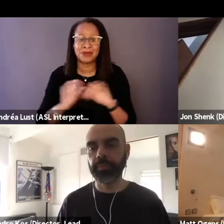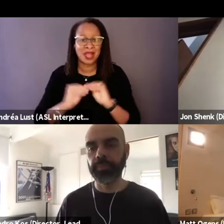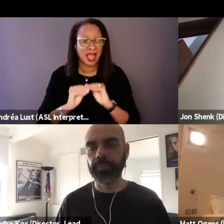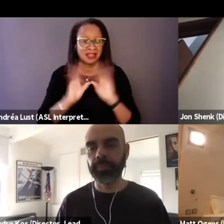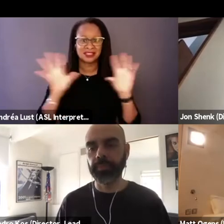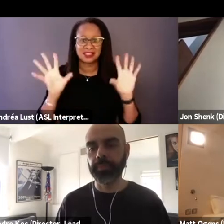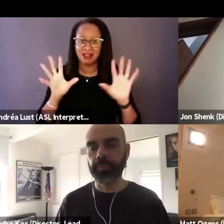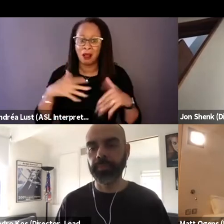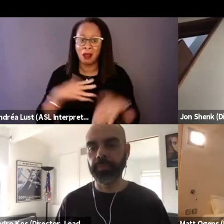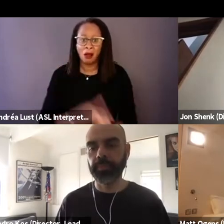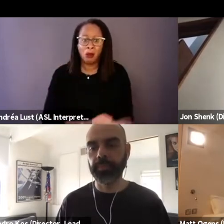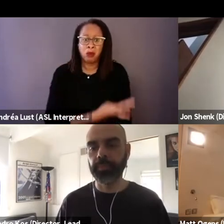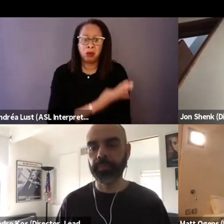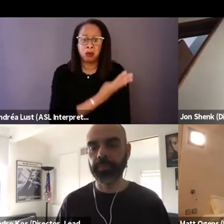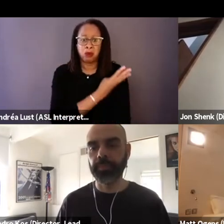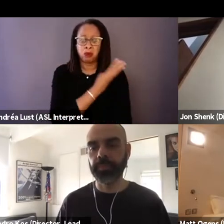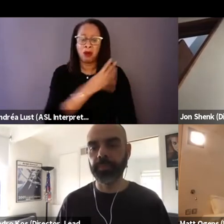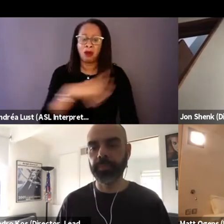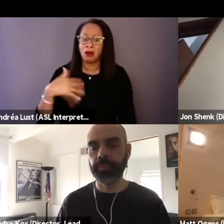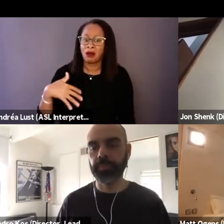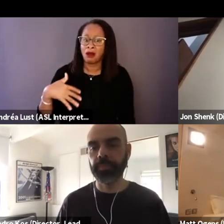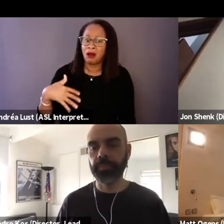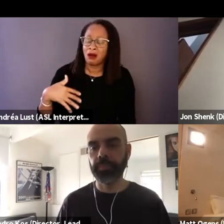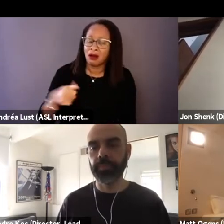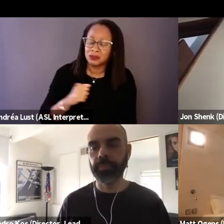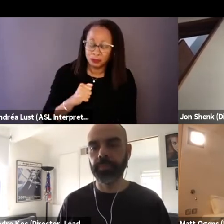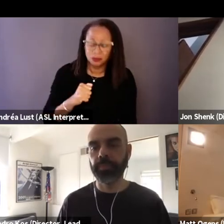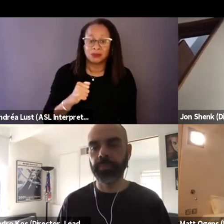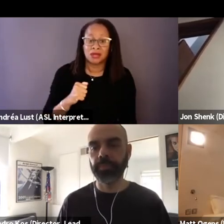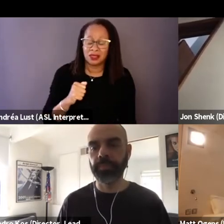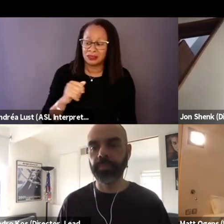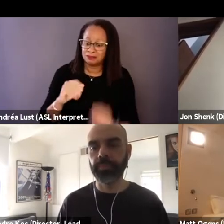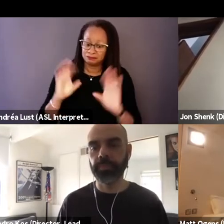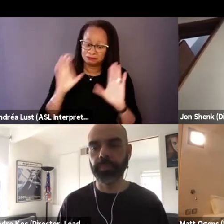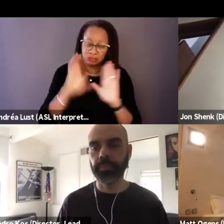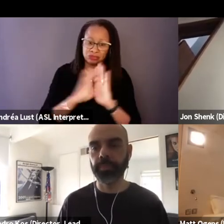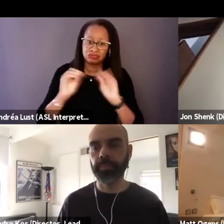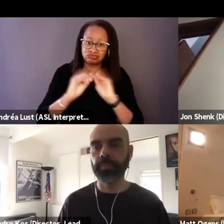because such vividly testimonies